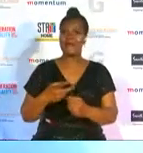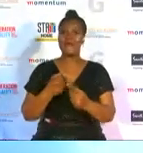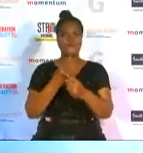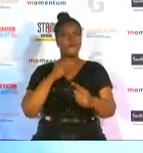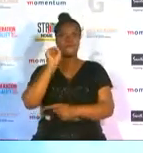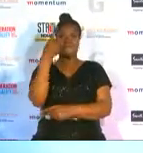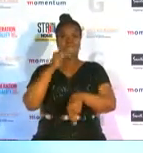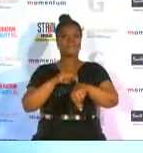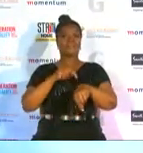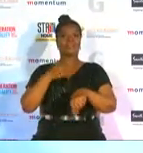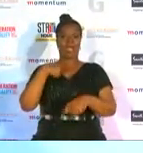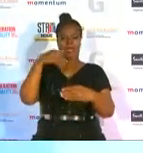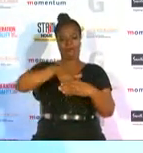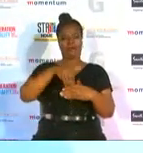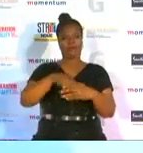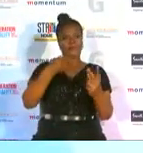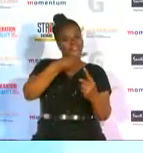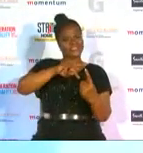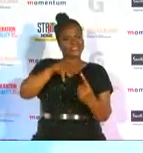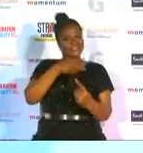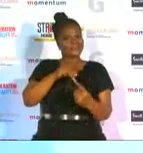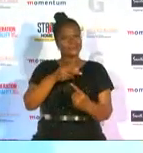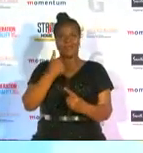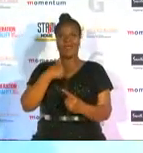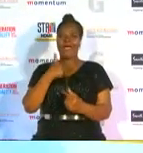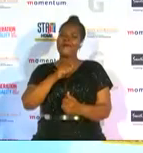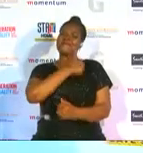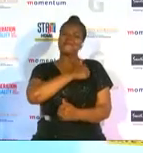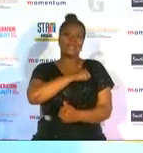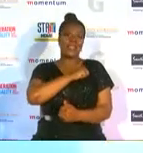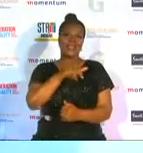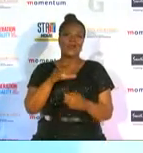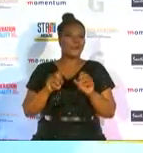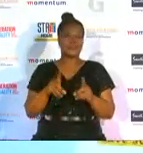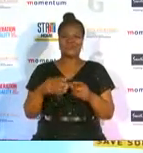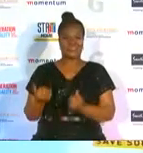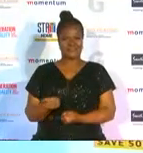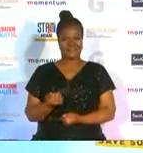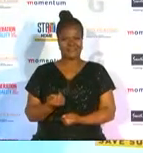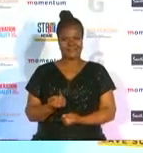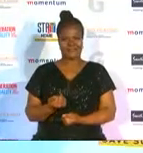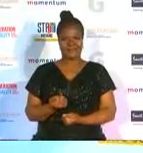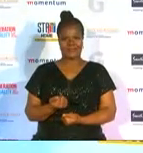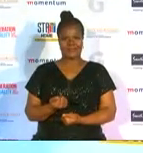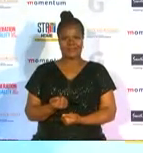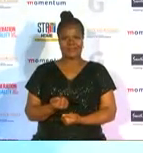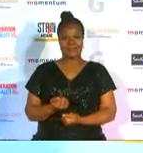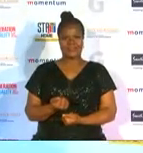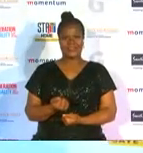involved in gymnastics i was very very fortunate to have many many opportunities and that was to do and i had many many